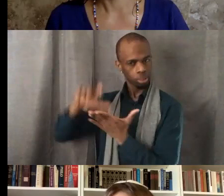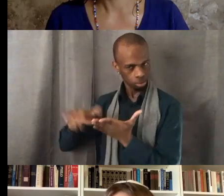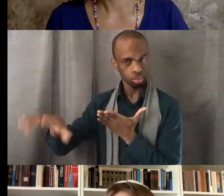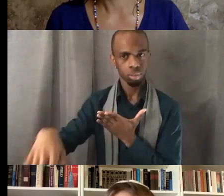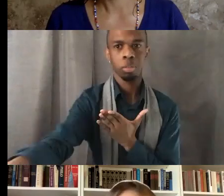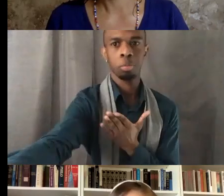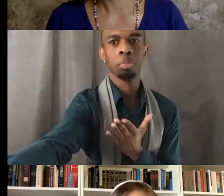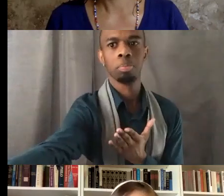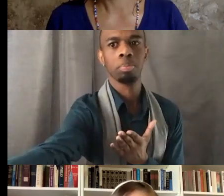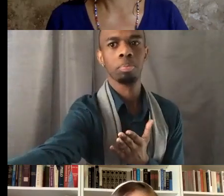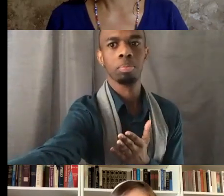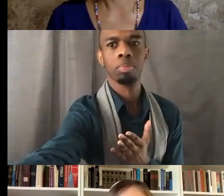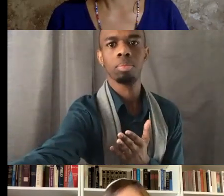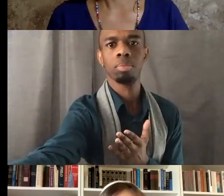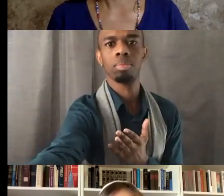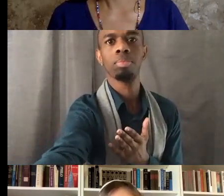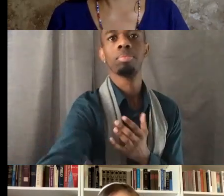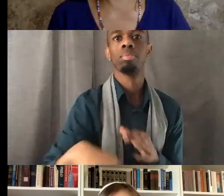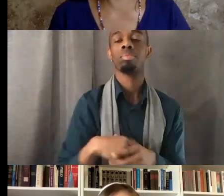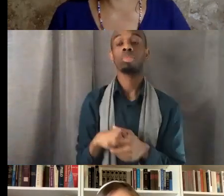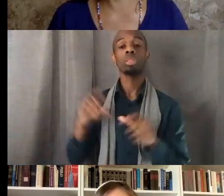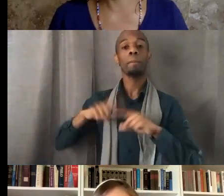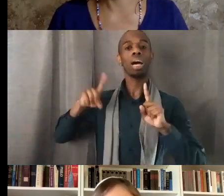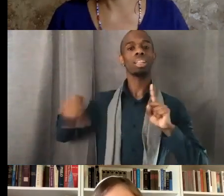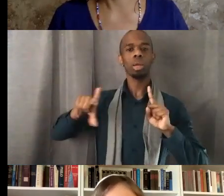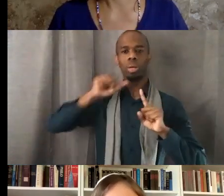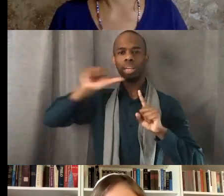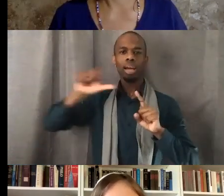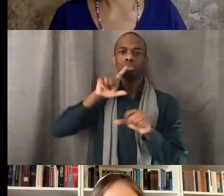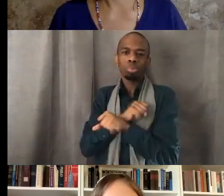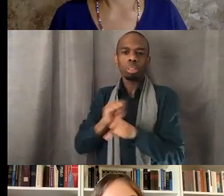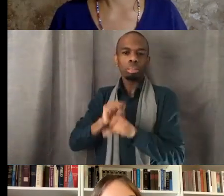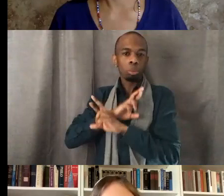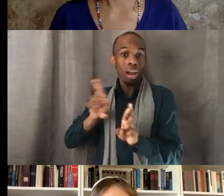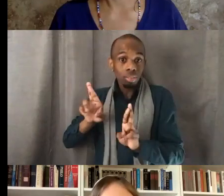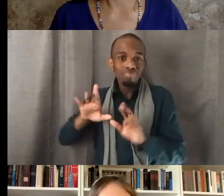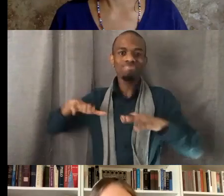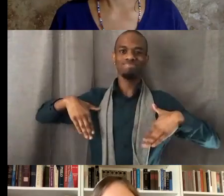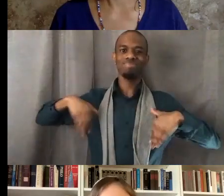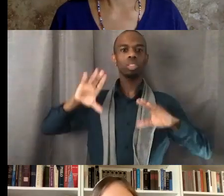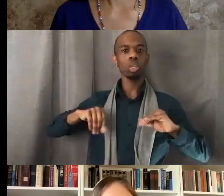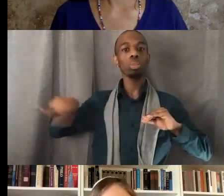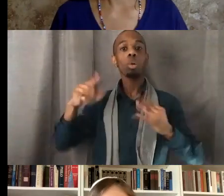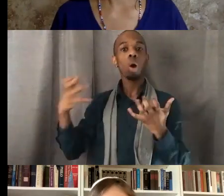but they weren't ready to officially make that happen. So they were gonna let the class presidents flip it into their remarks.